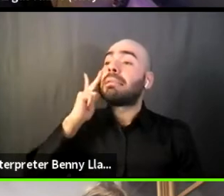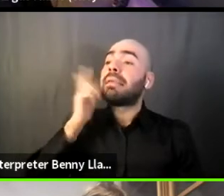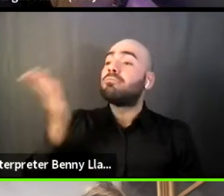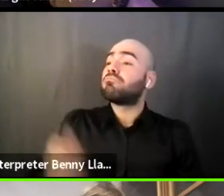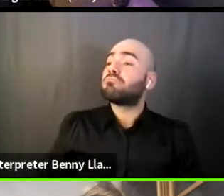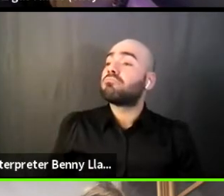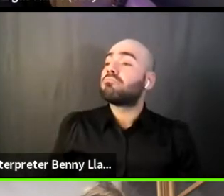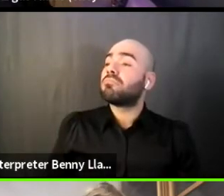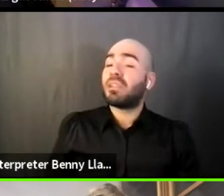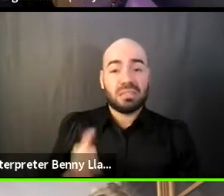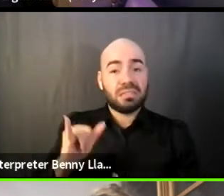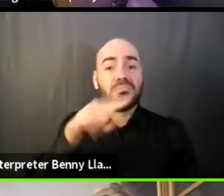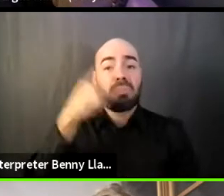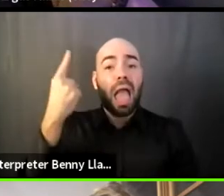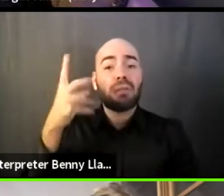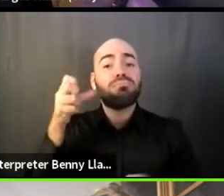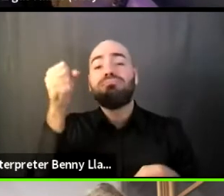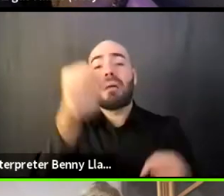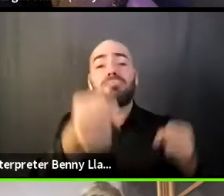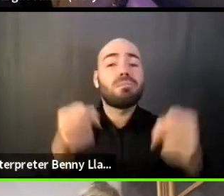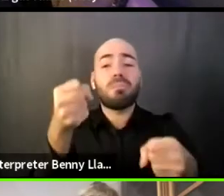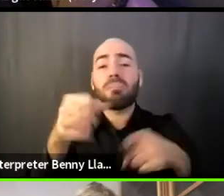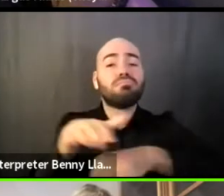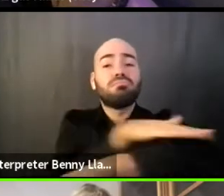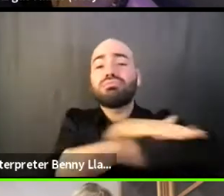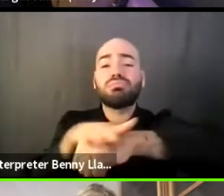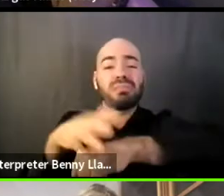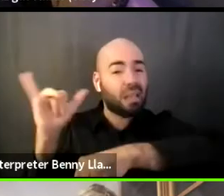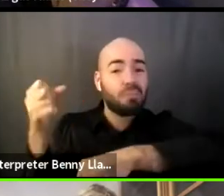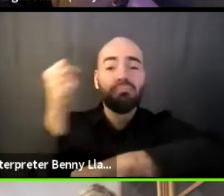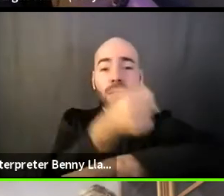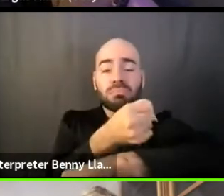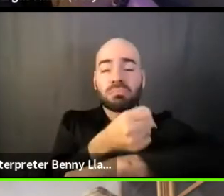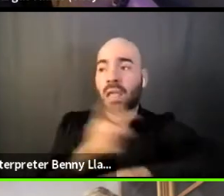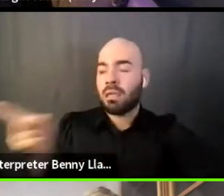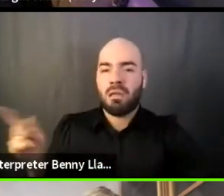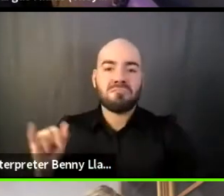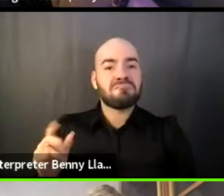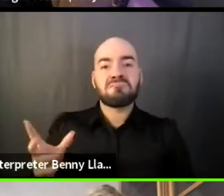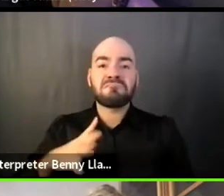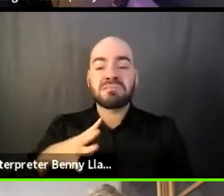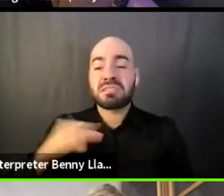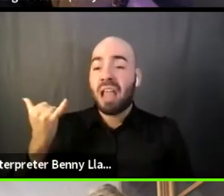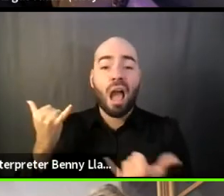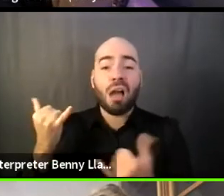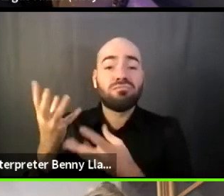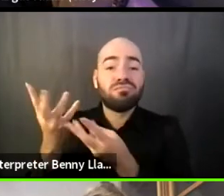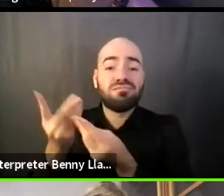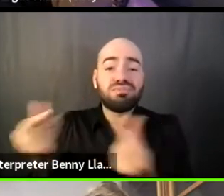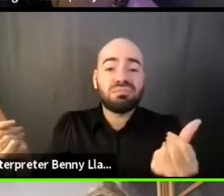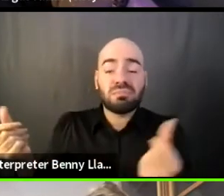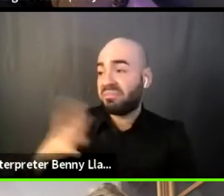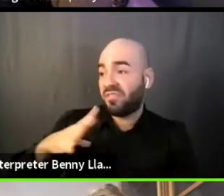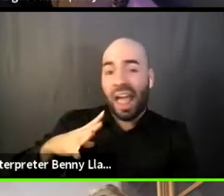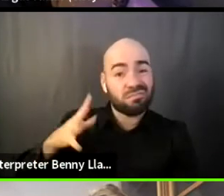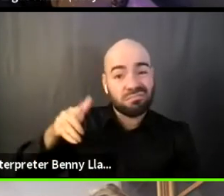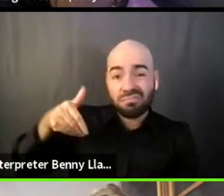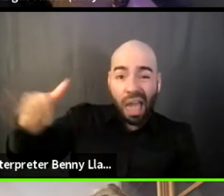of saying great, you can head out of the door now, but then there's kind of what we were discussing before.